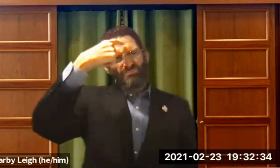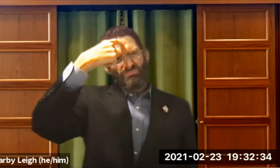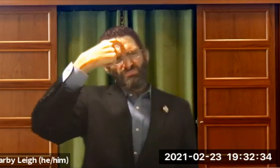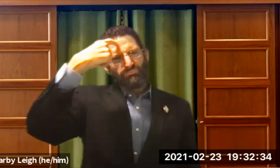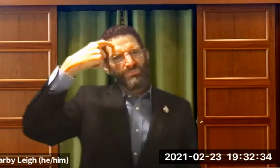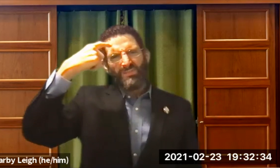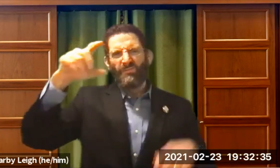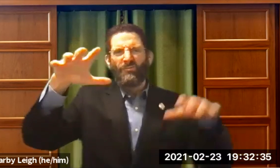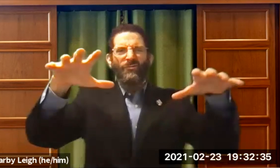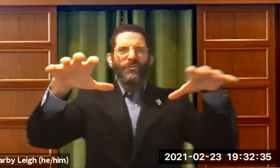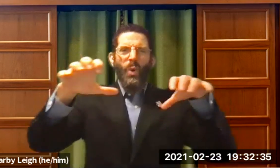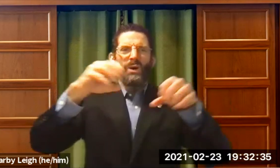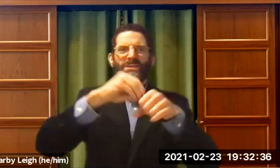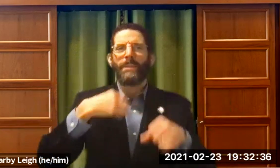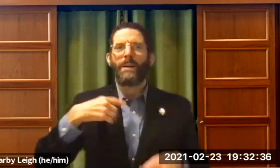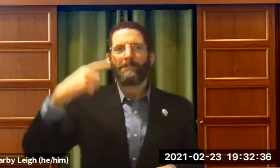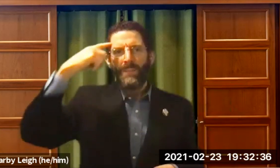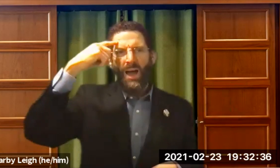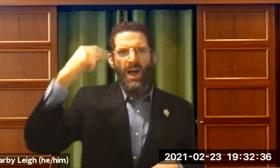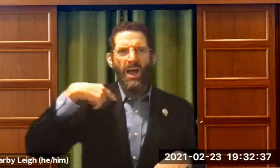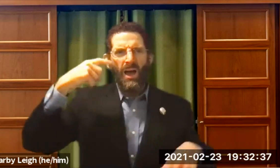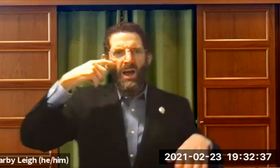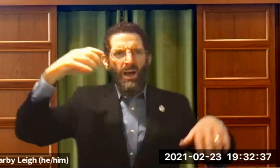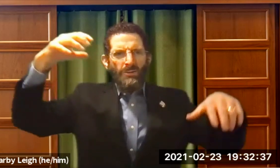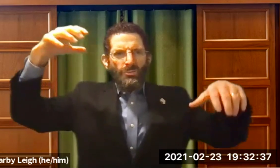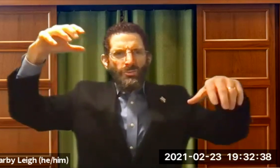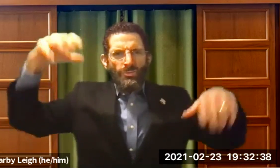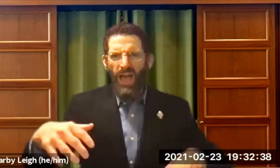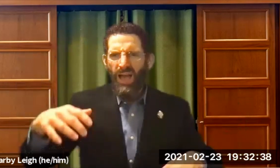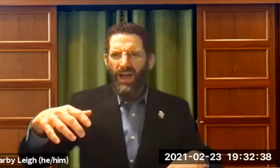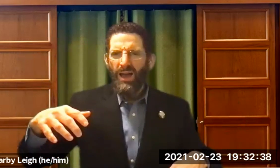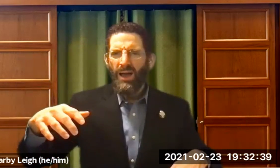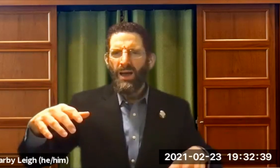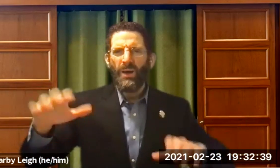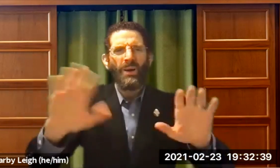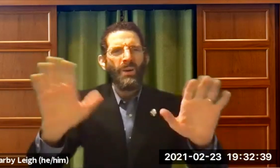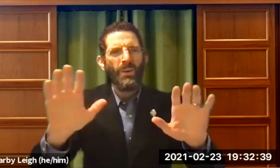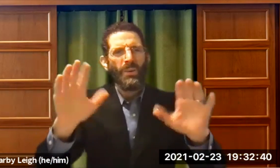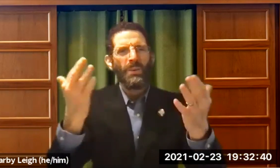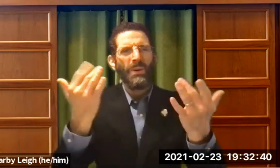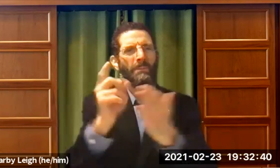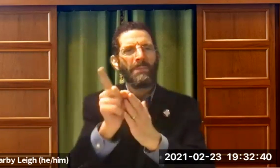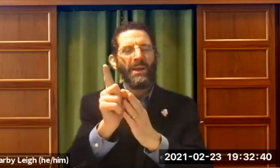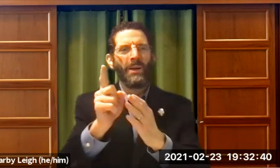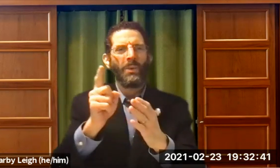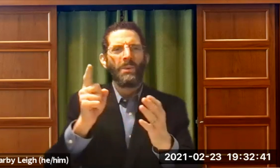That was kind of trauma tigz. That is just frozen in my mind. I was shocked.